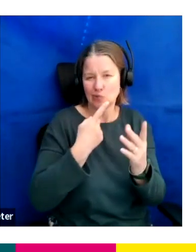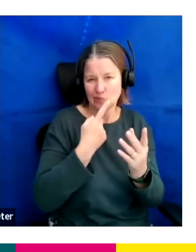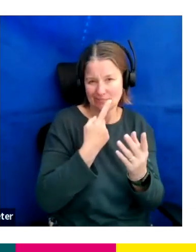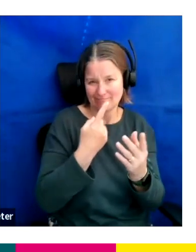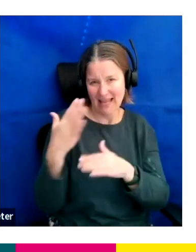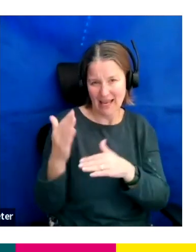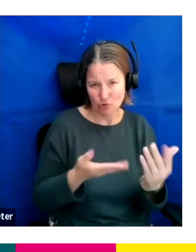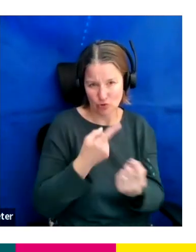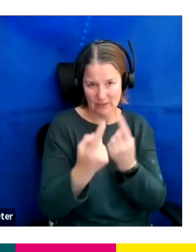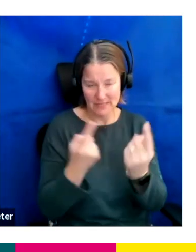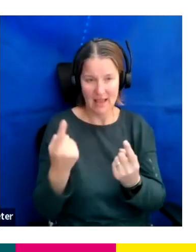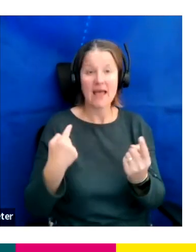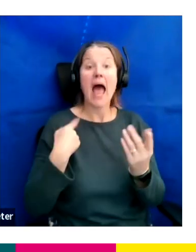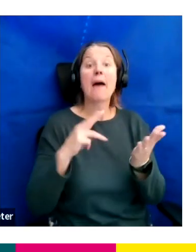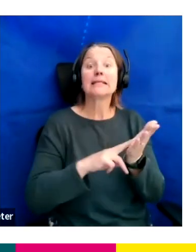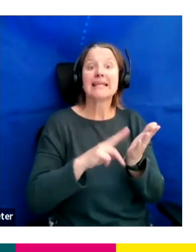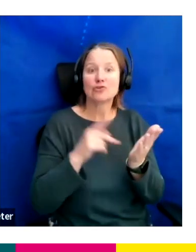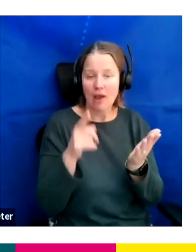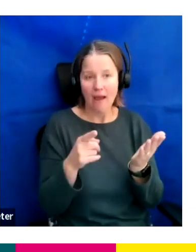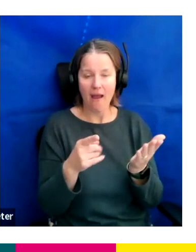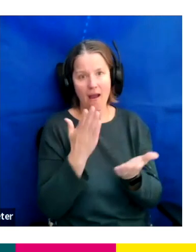It's such a pleasure to be here.